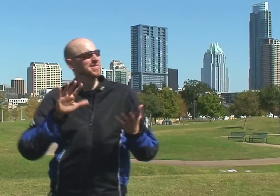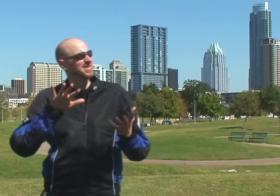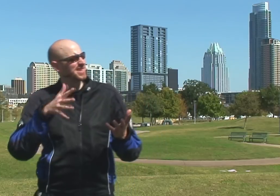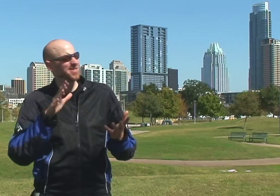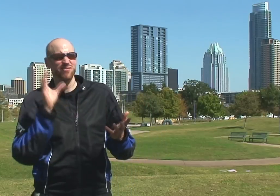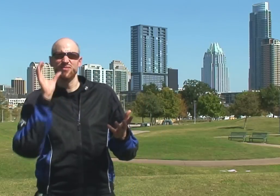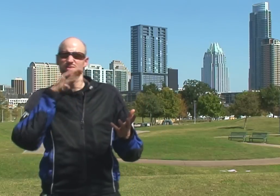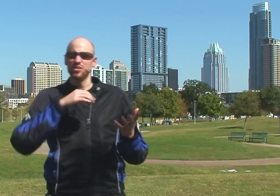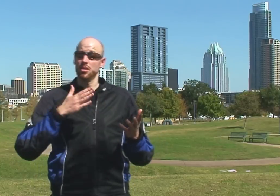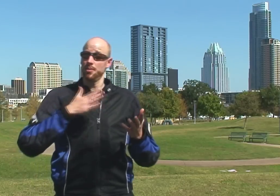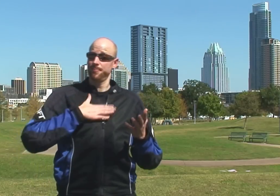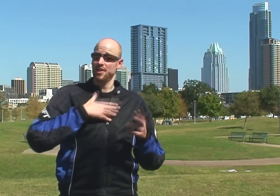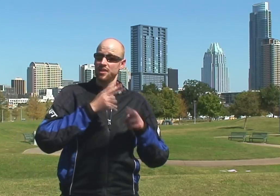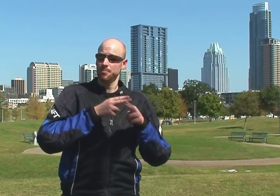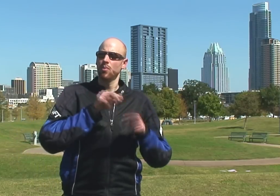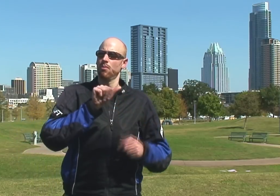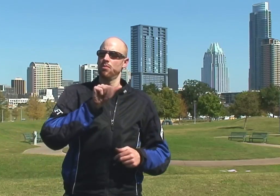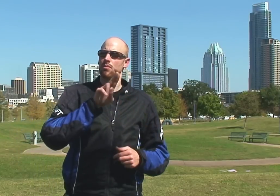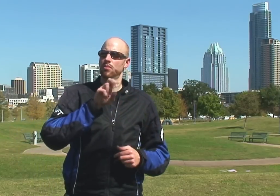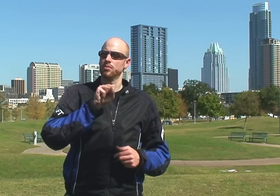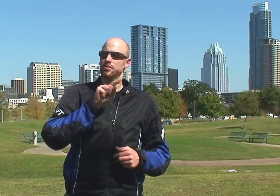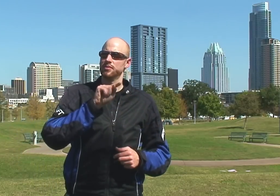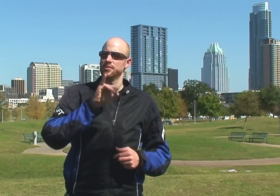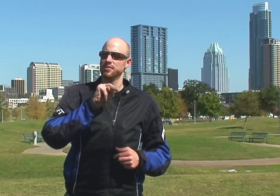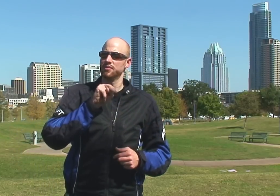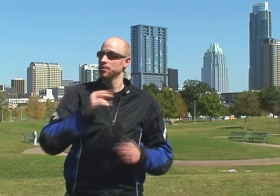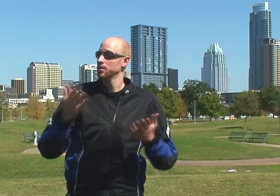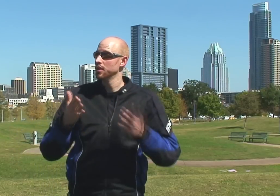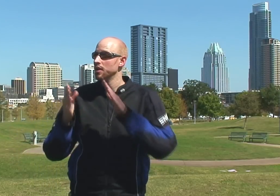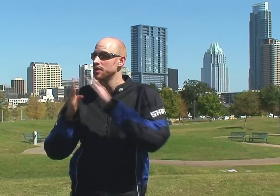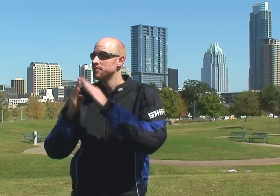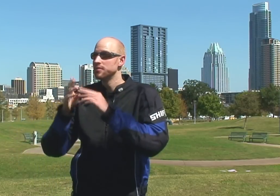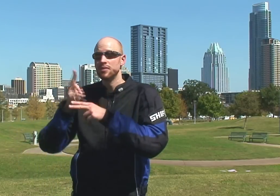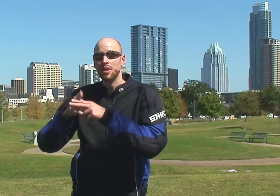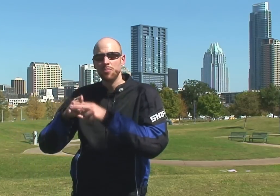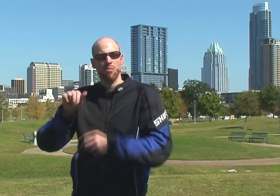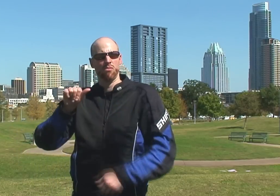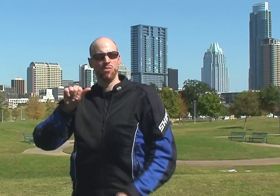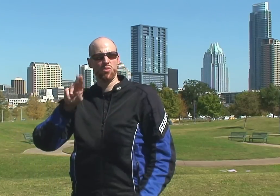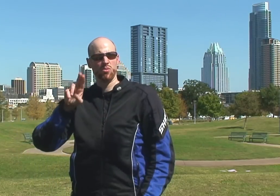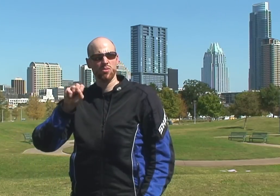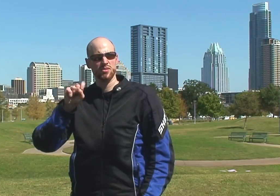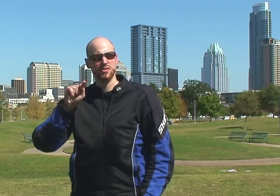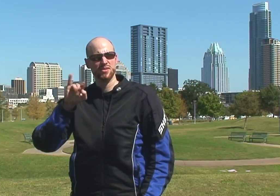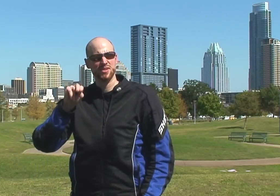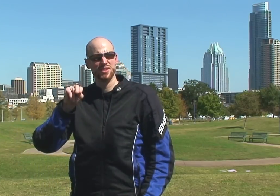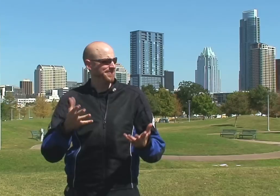It's kind of strange; my name's Austin, the name of this city is Austin…